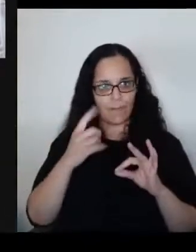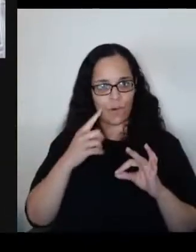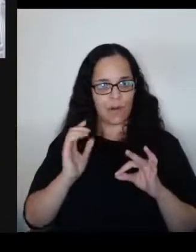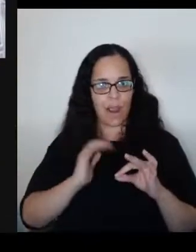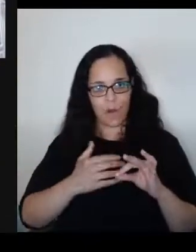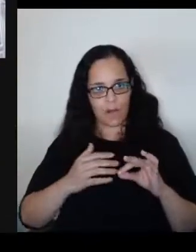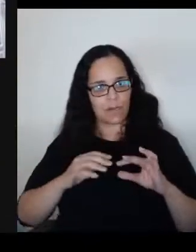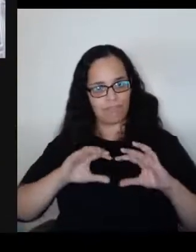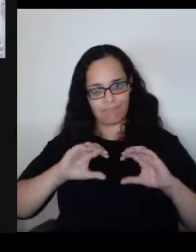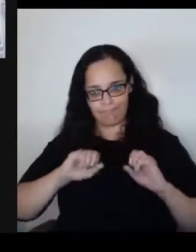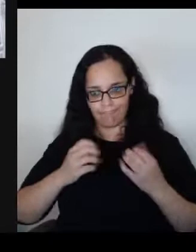Aliza?